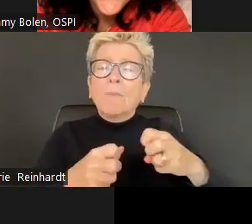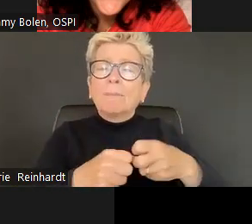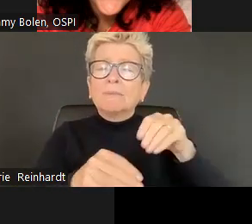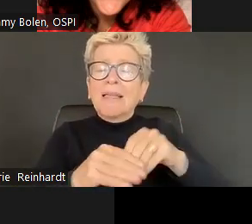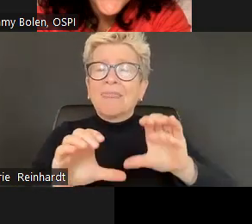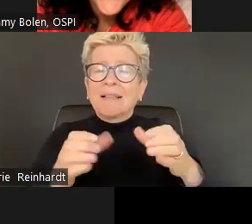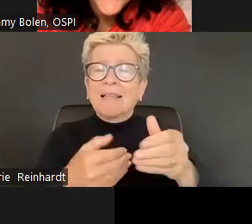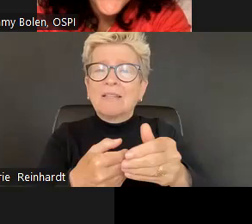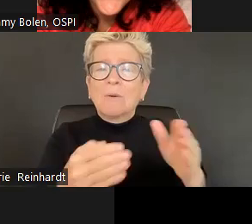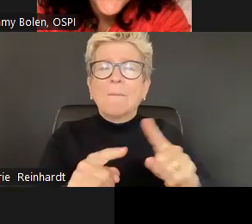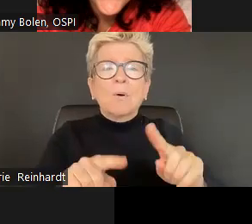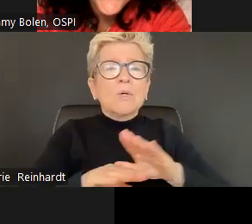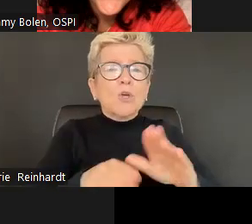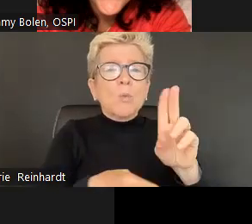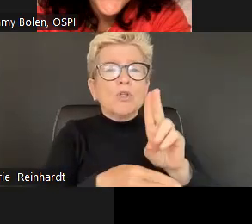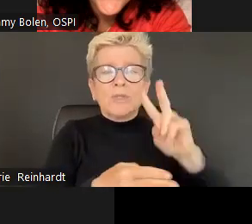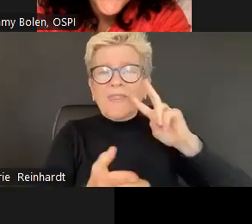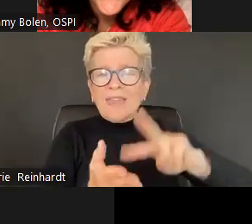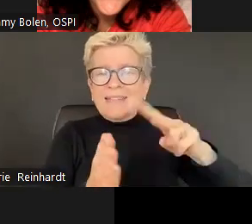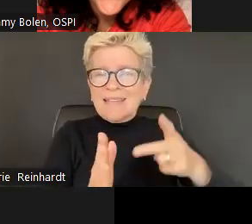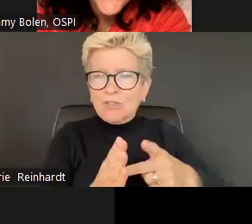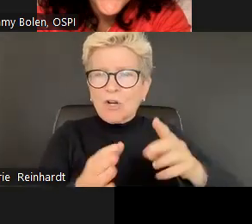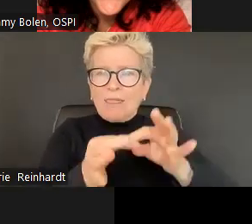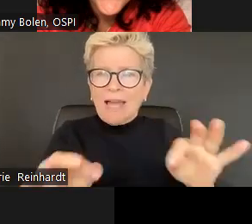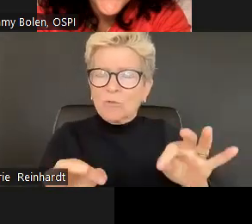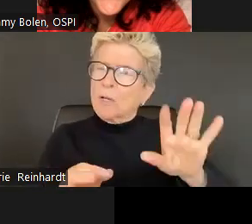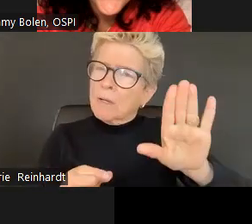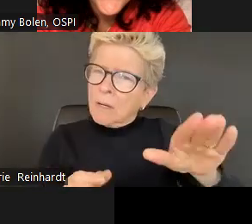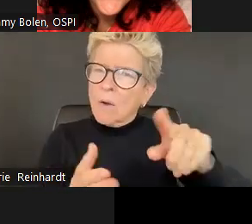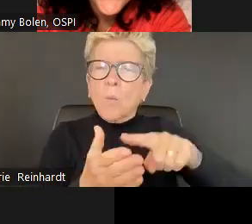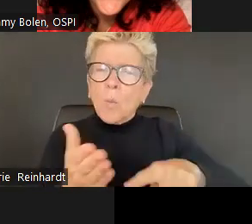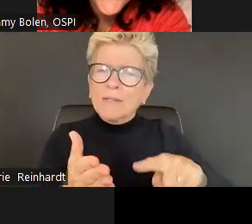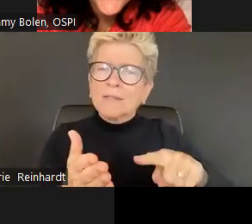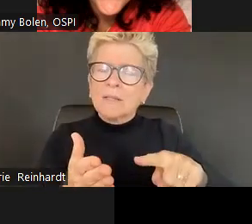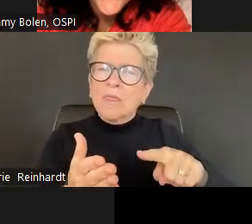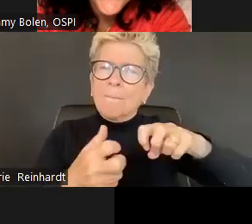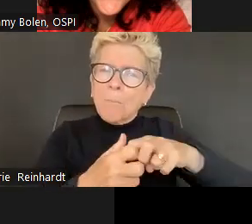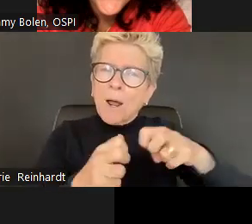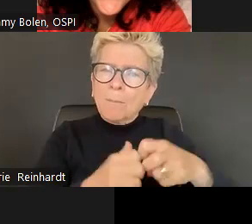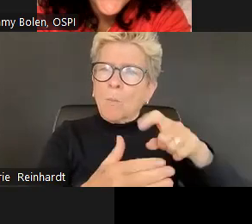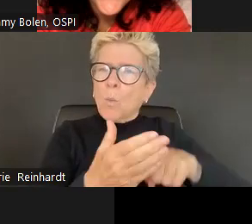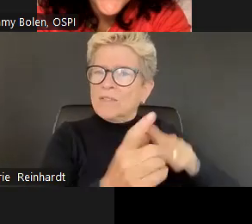Using these practices in supporting kids social emotional development. Cause oftentimes we might, you know, help kids solve problems in the classroom.